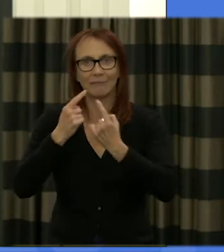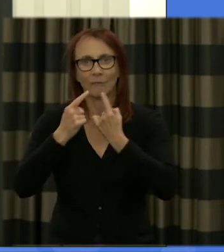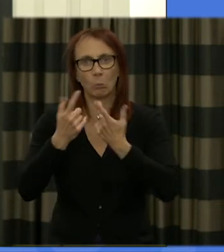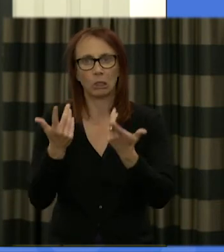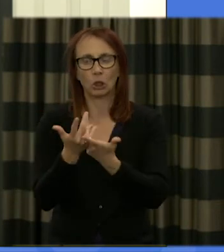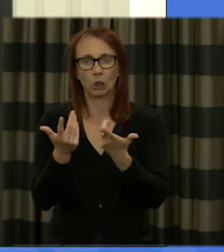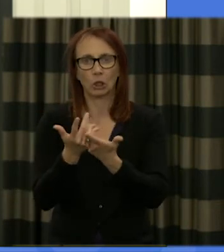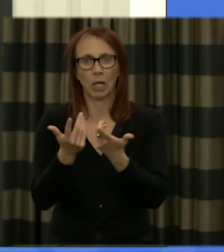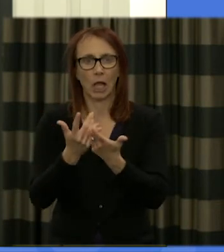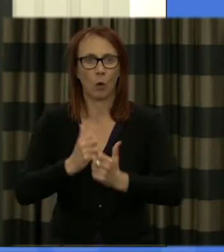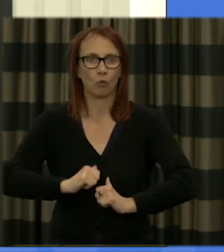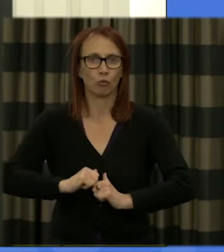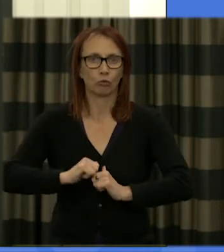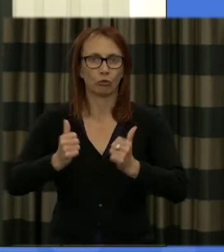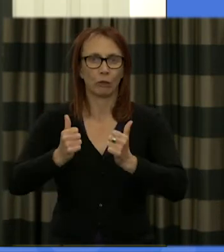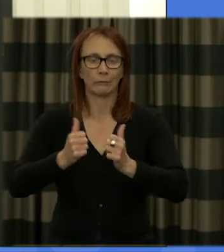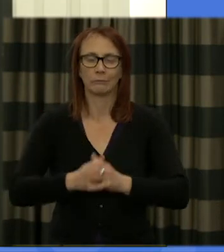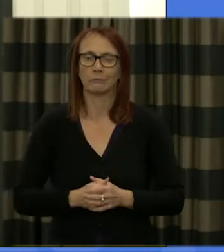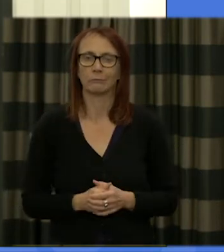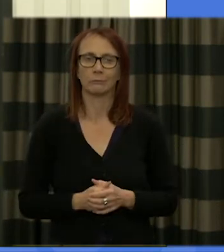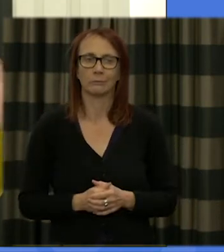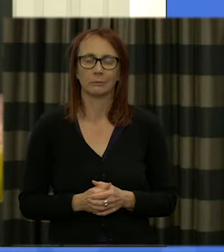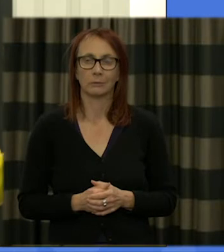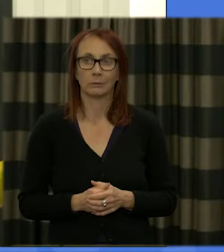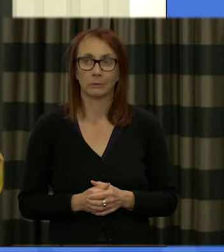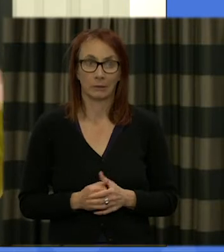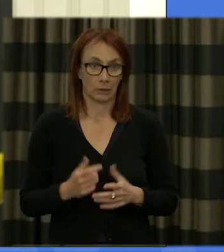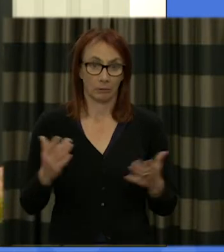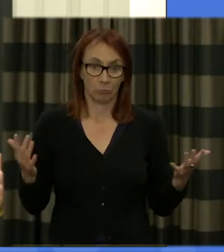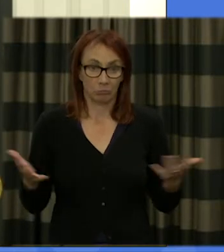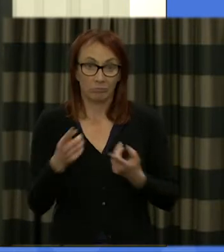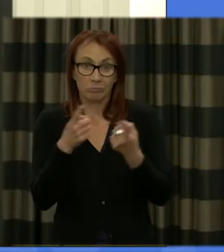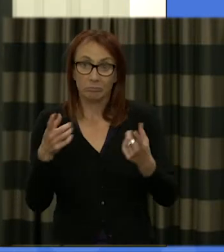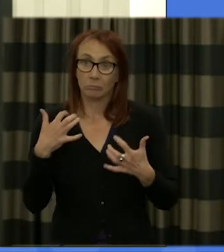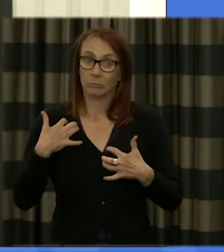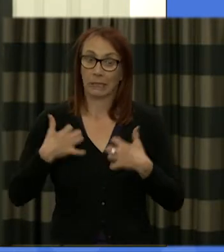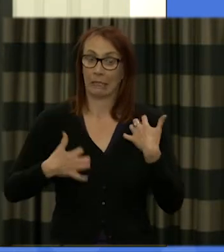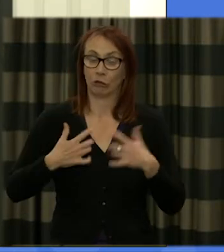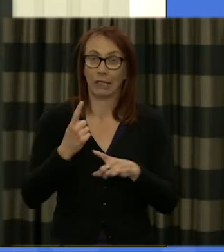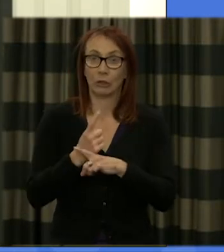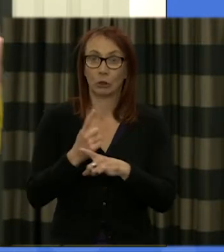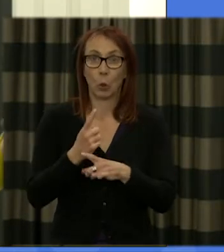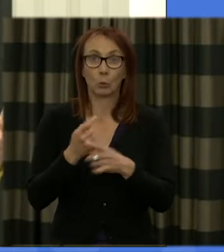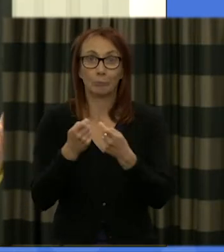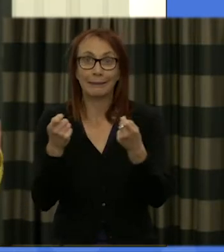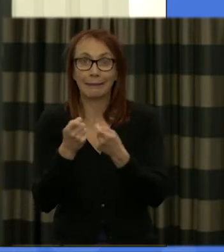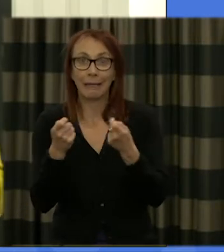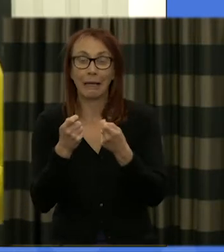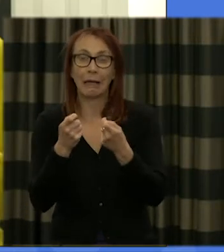society and and I think I'd encourage all of you to step up if you're interested in in talking to the media if you want to do some filming with us or